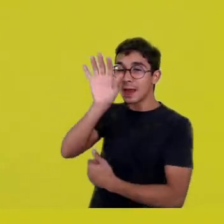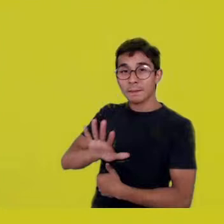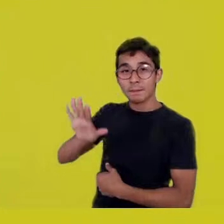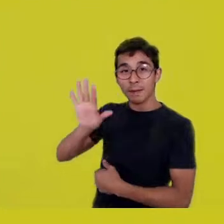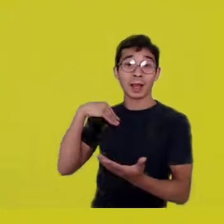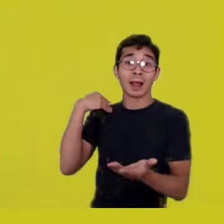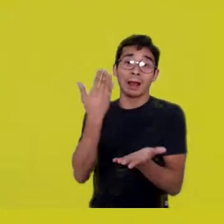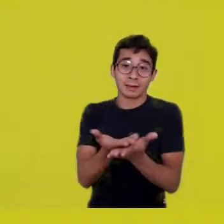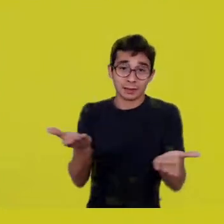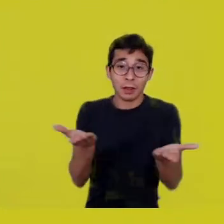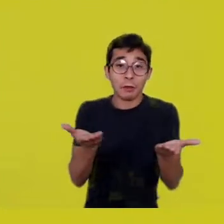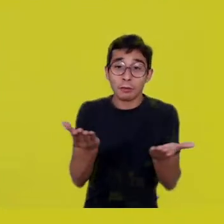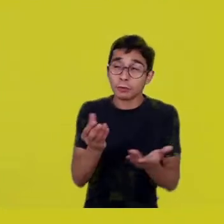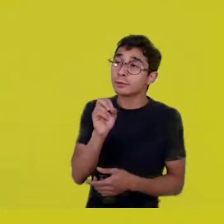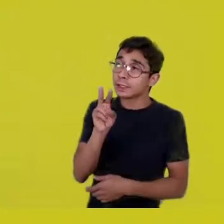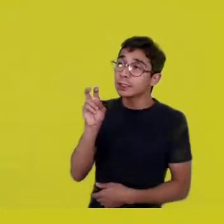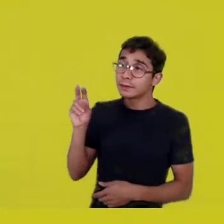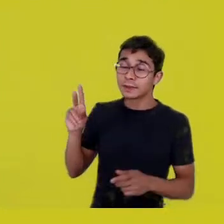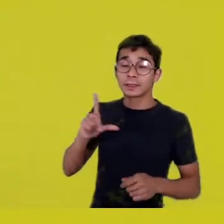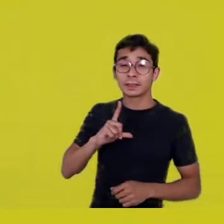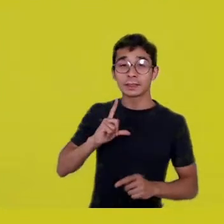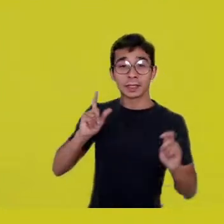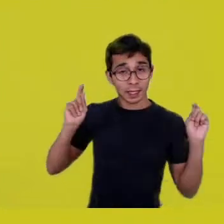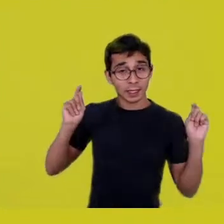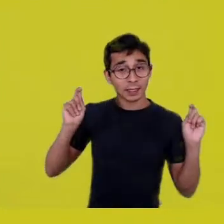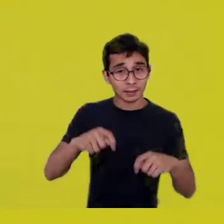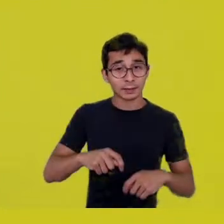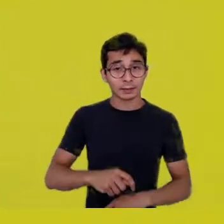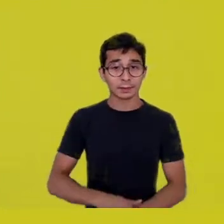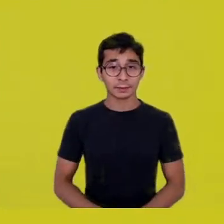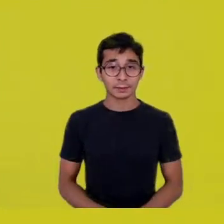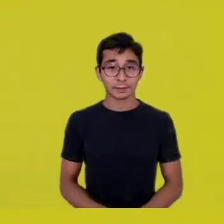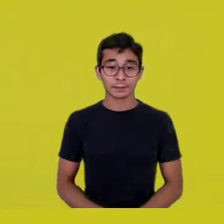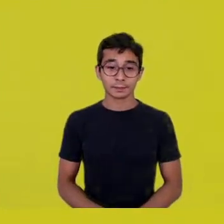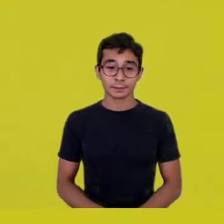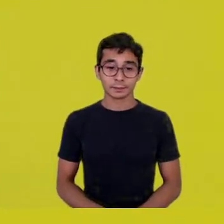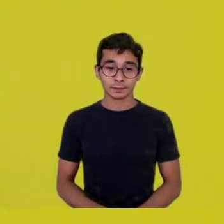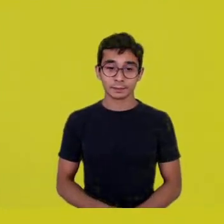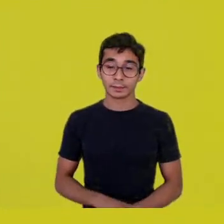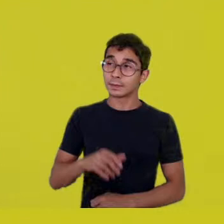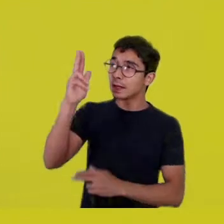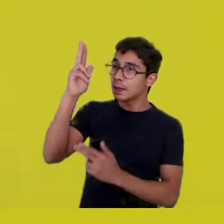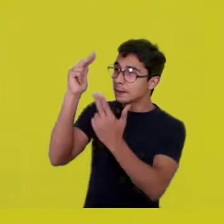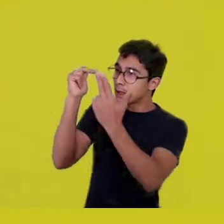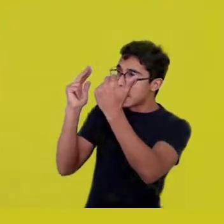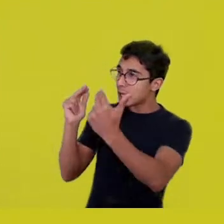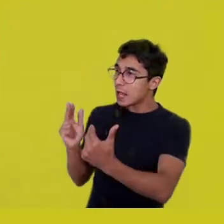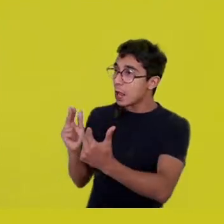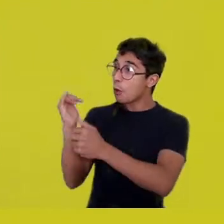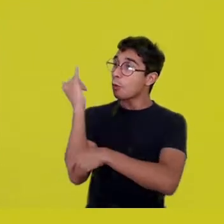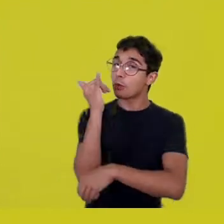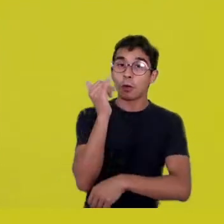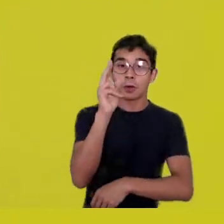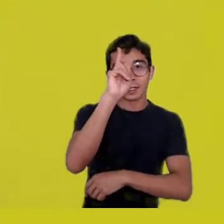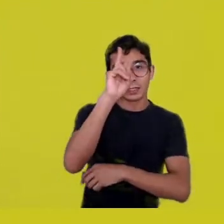in narratives, this kind of a trail